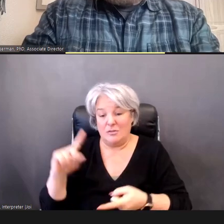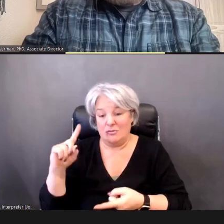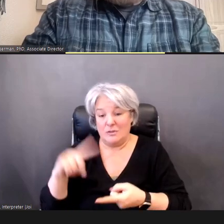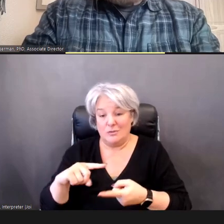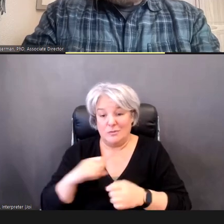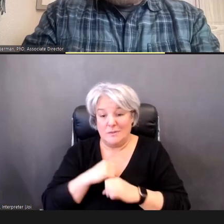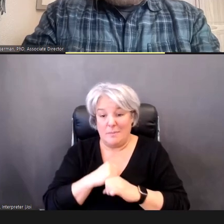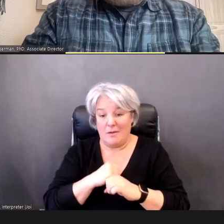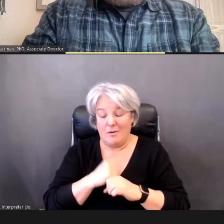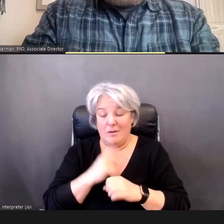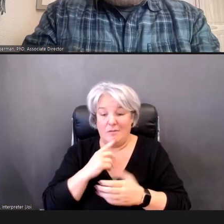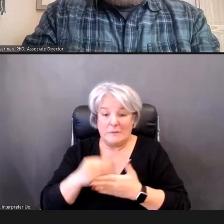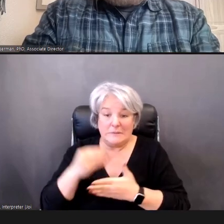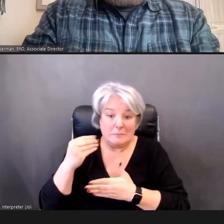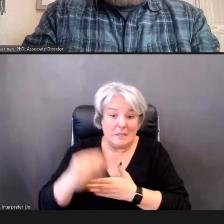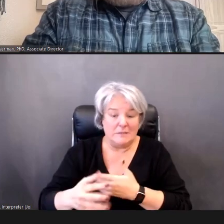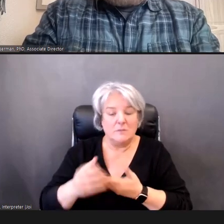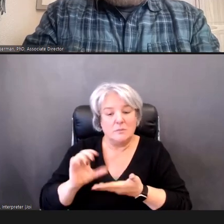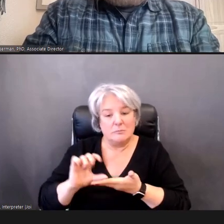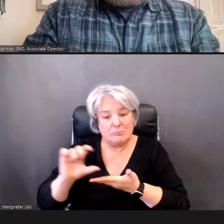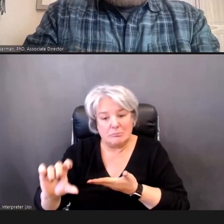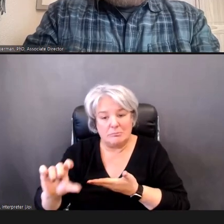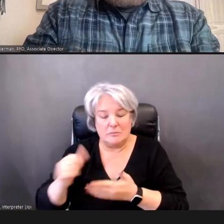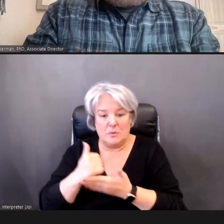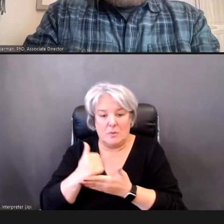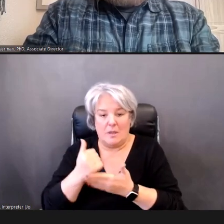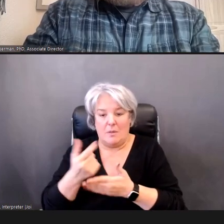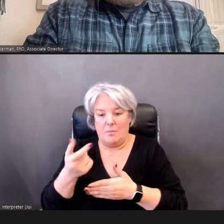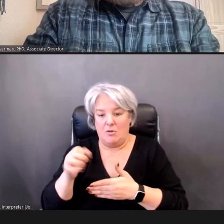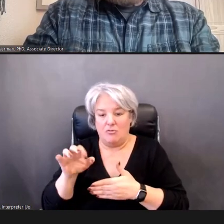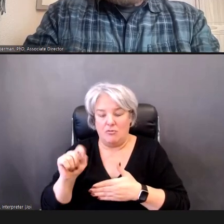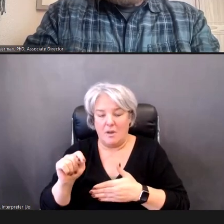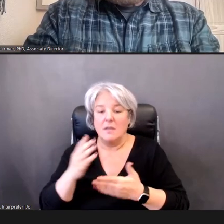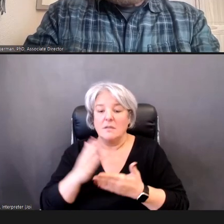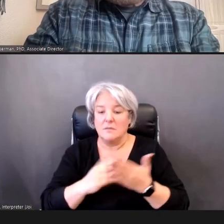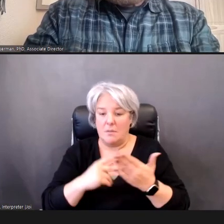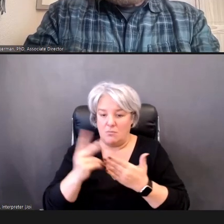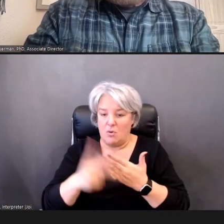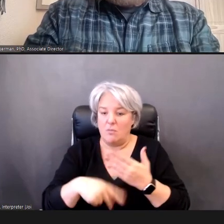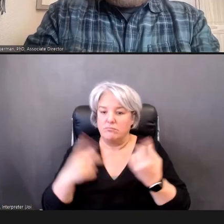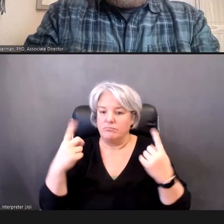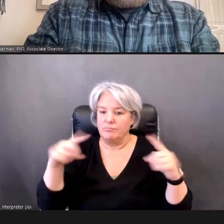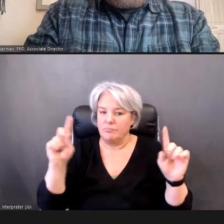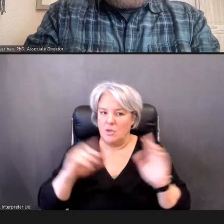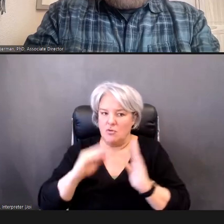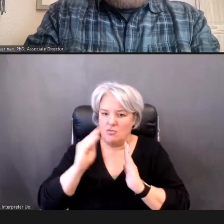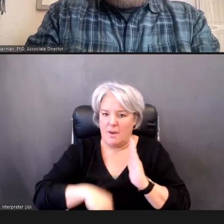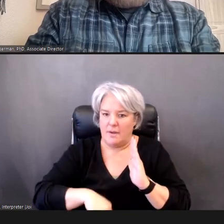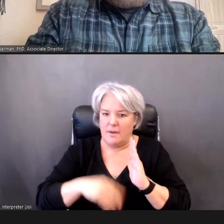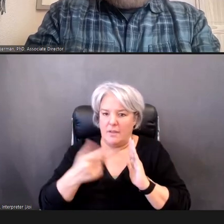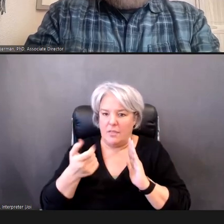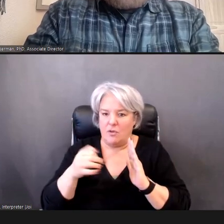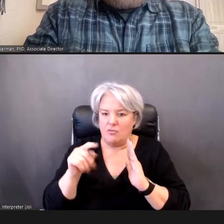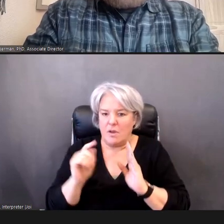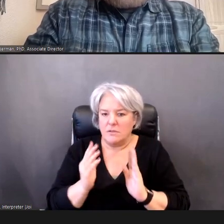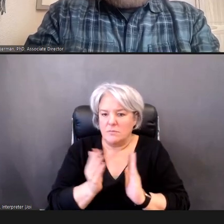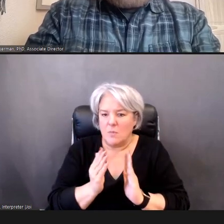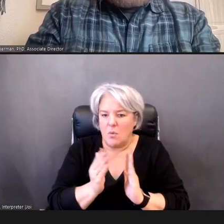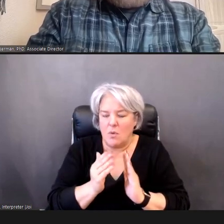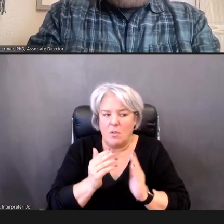We have had programs that have been successful in writing these small grants, because the equipment's fairly affordable, you can get a